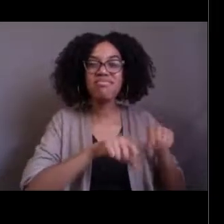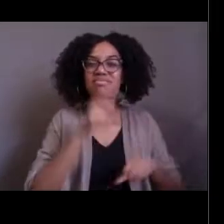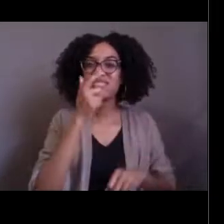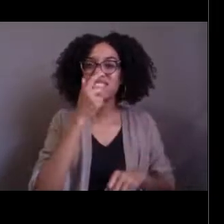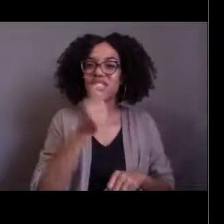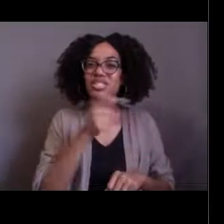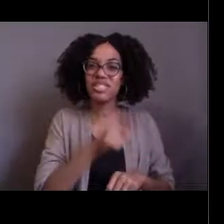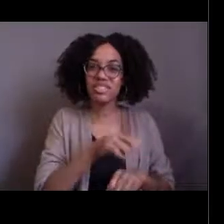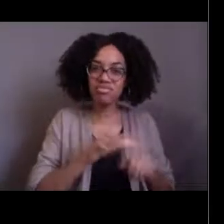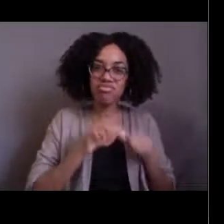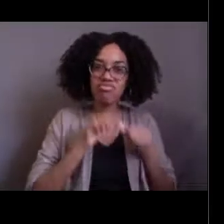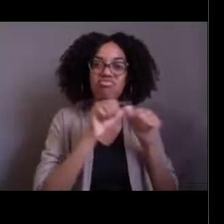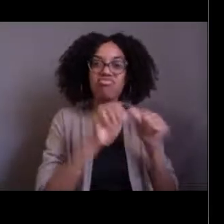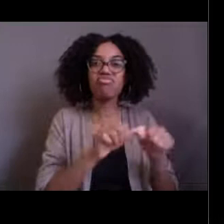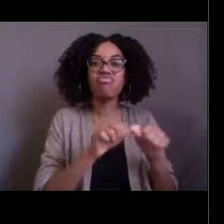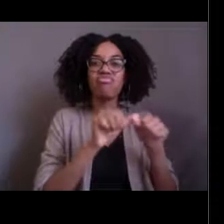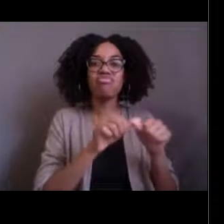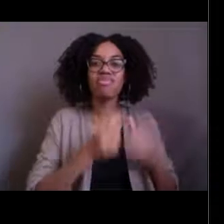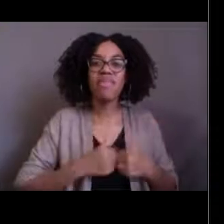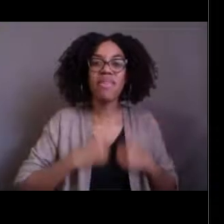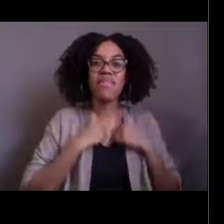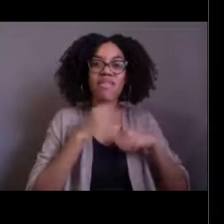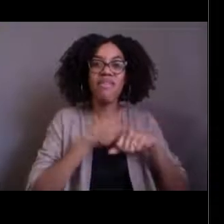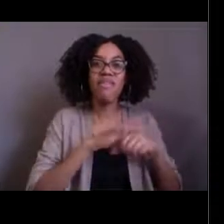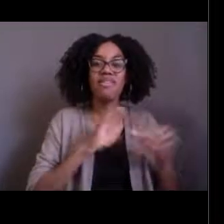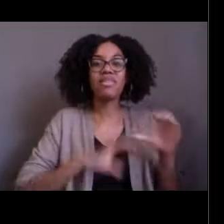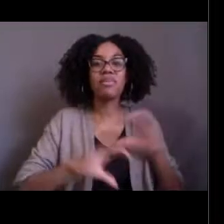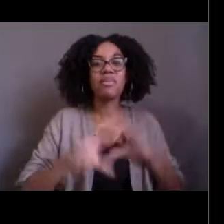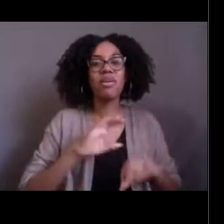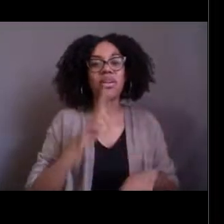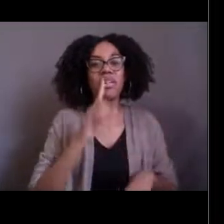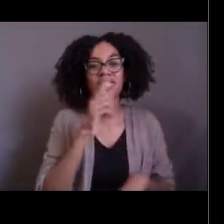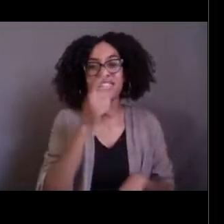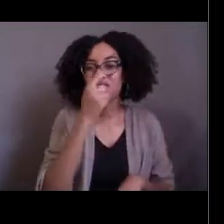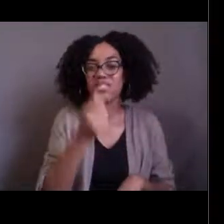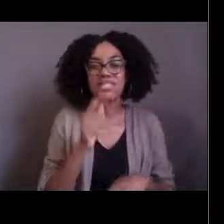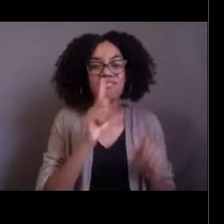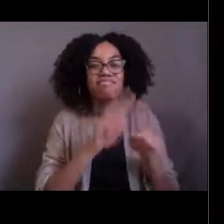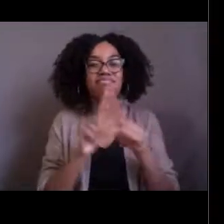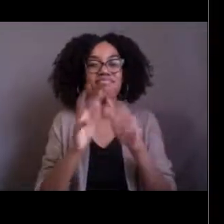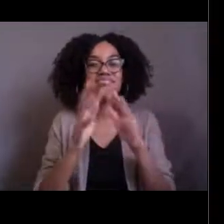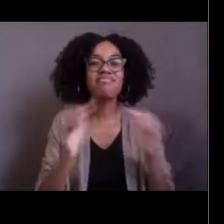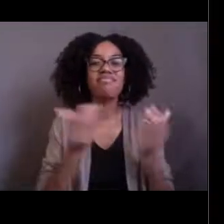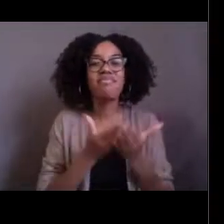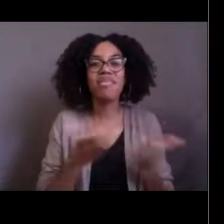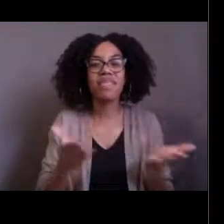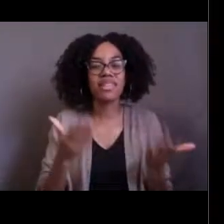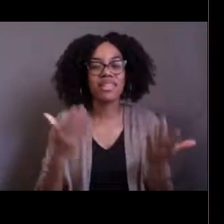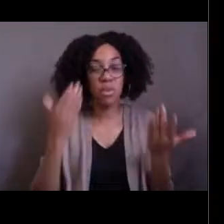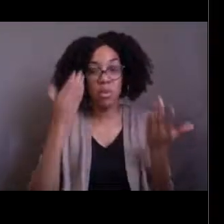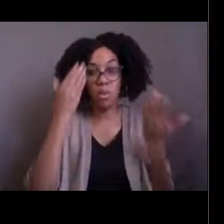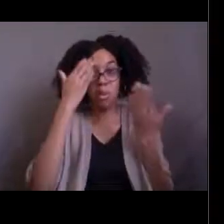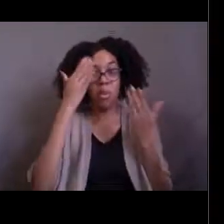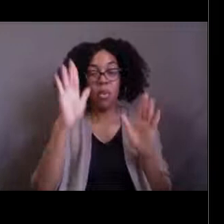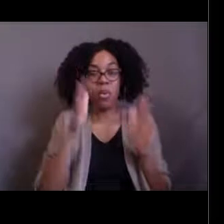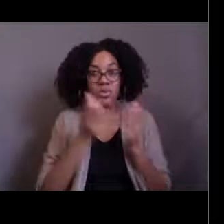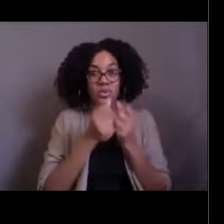there's so much about the ocean that we don't know and that we are still learning and I hope that someday some of you will end up joining us